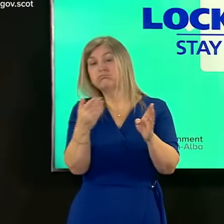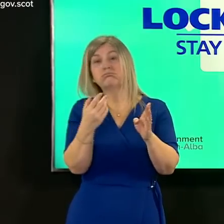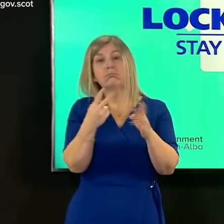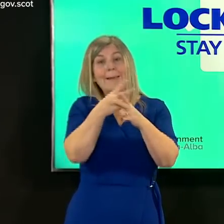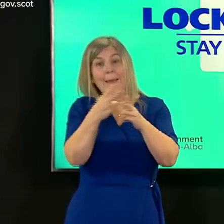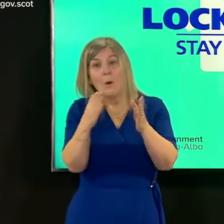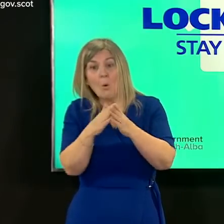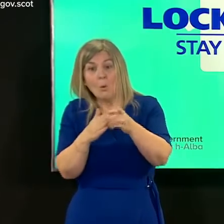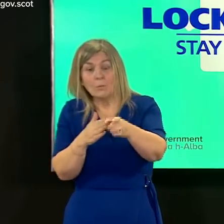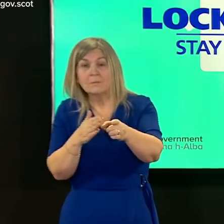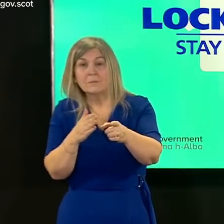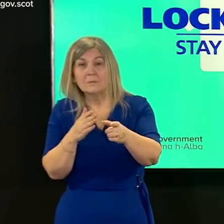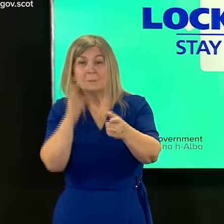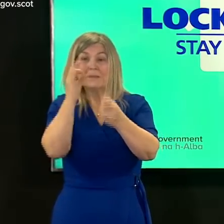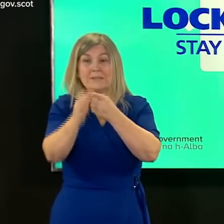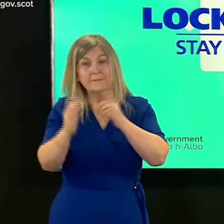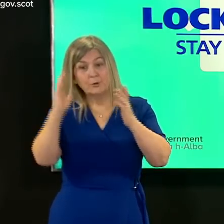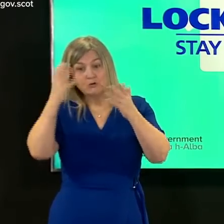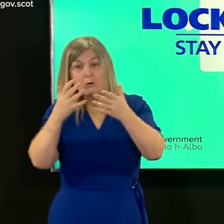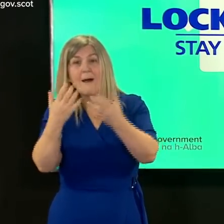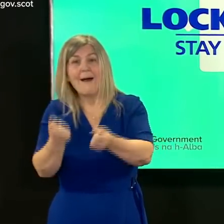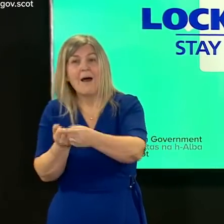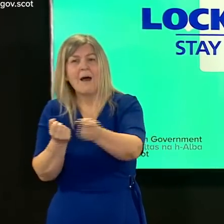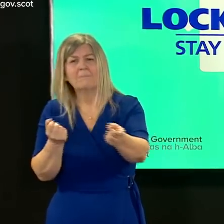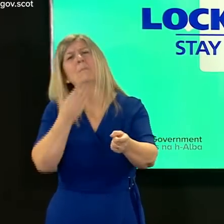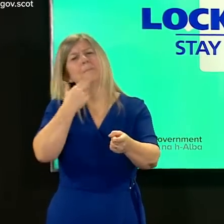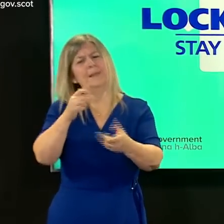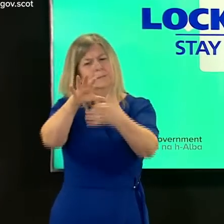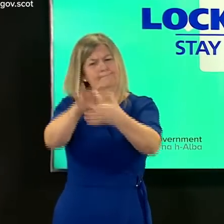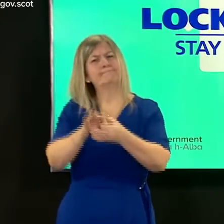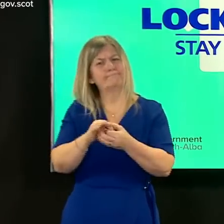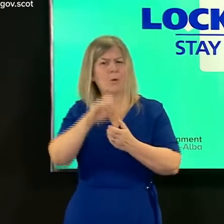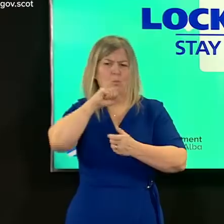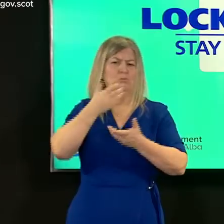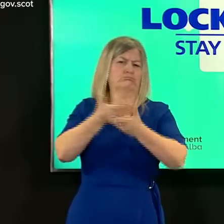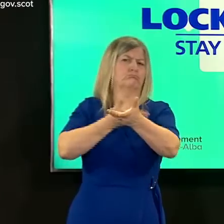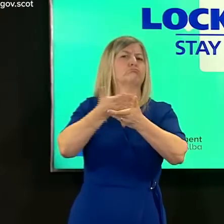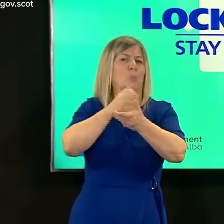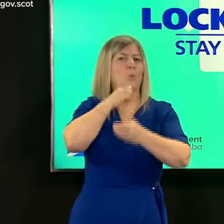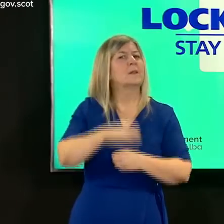and talk that through with them so that we can address the concerns they have i don't expect